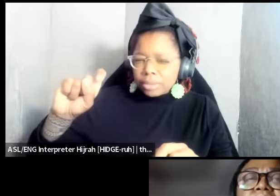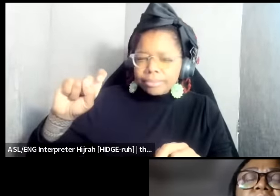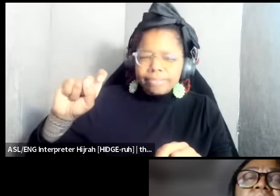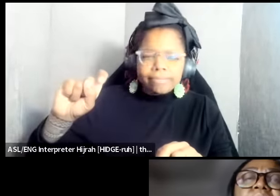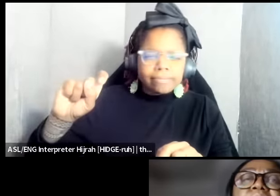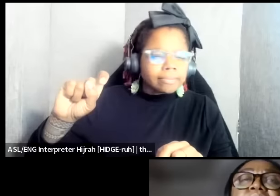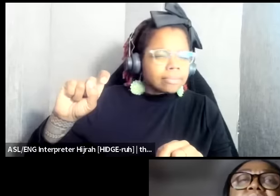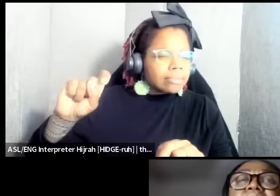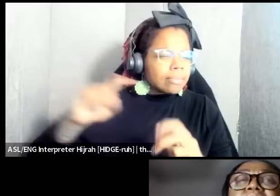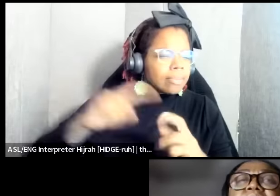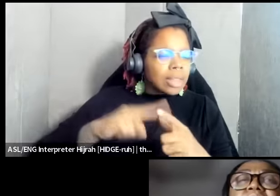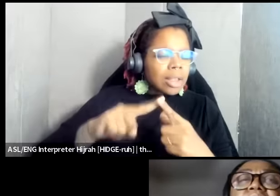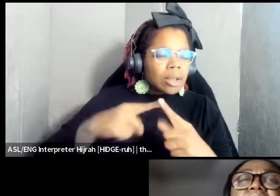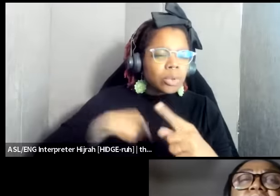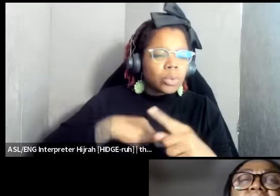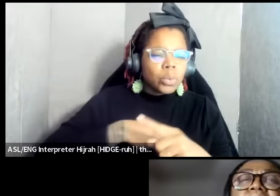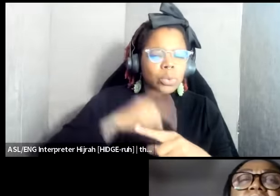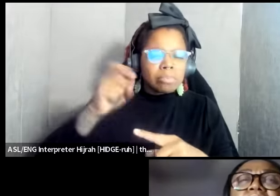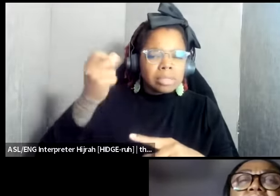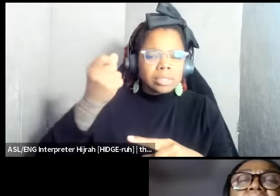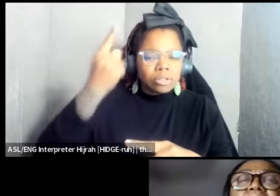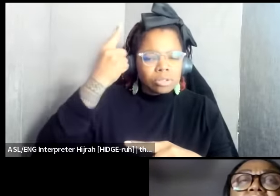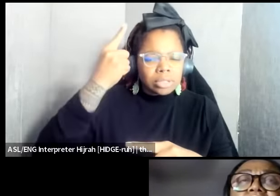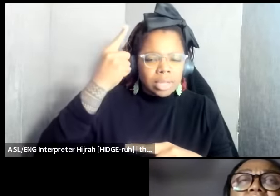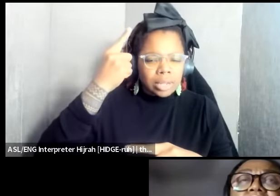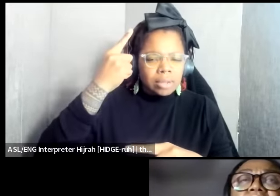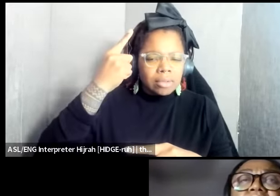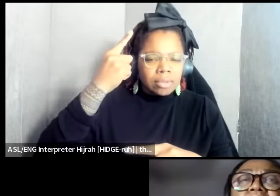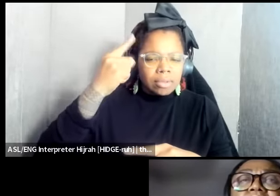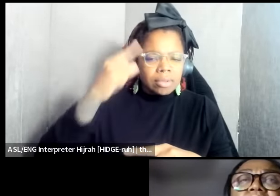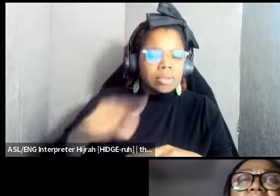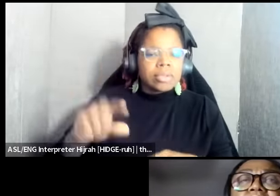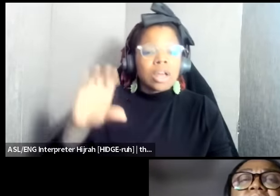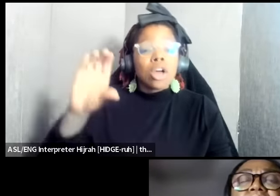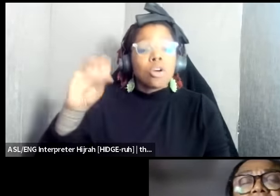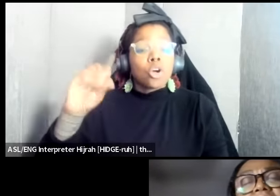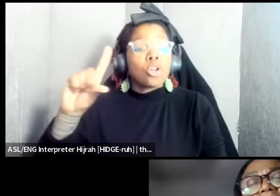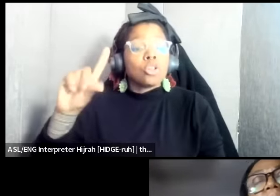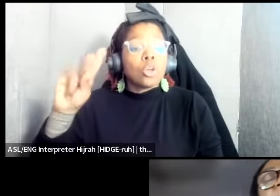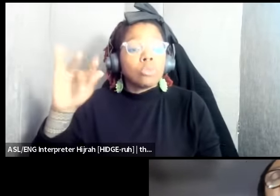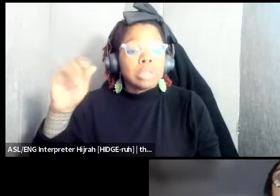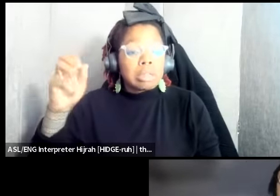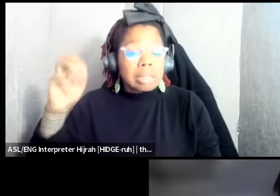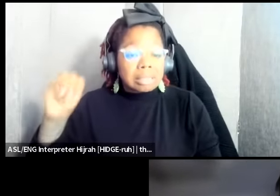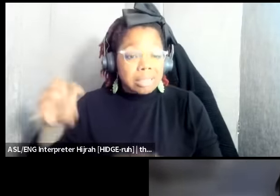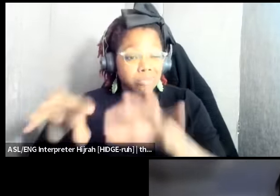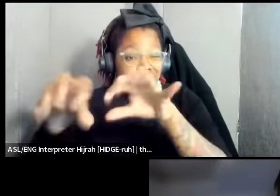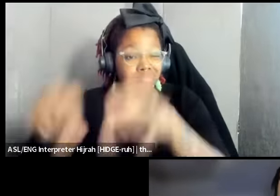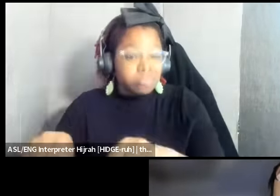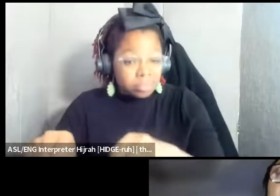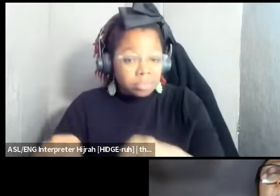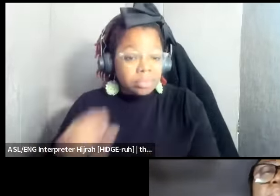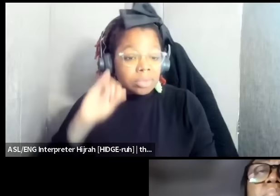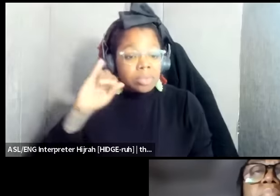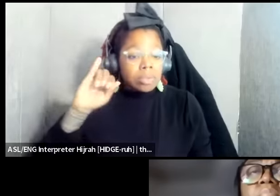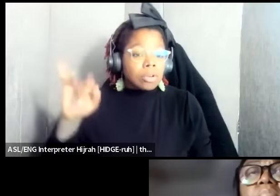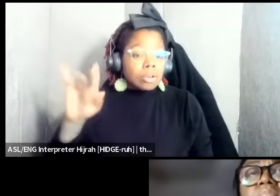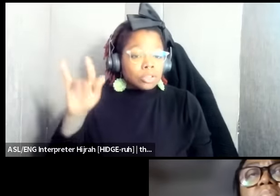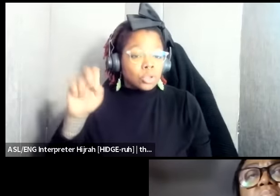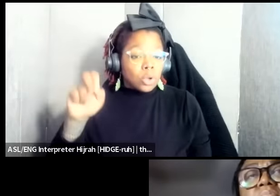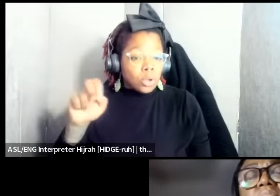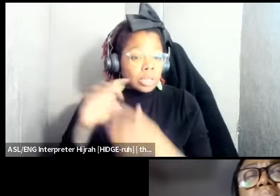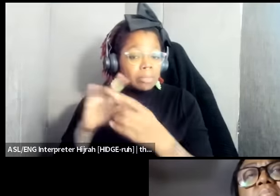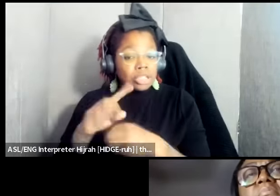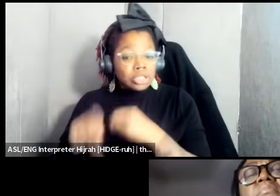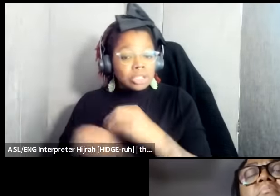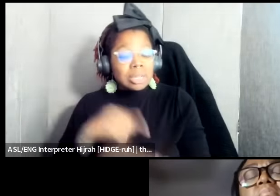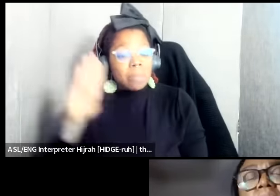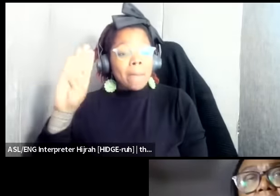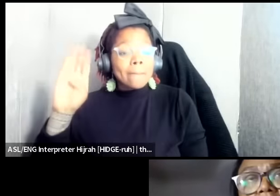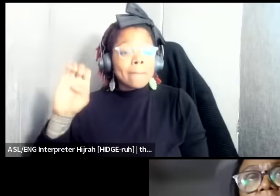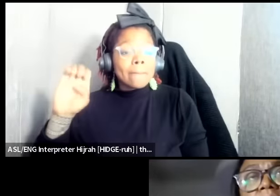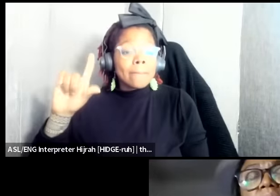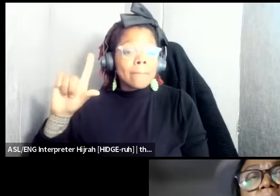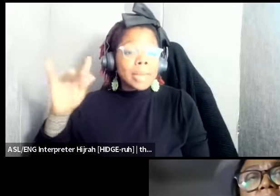we must understand um col colonialism what Jolie mentioned around Belgium as a colonial power what